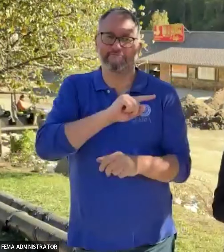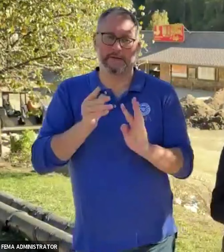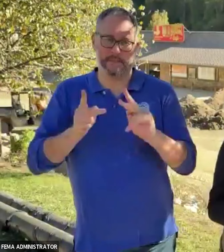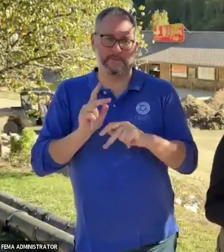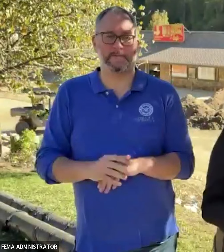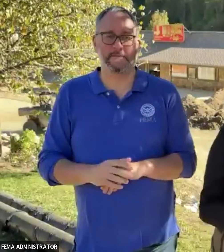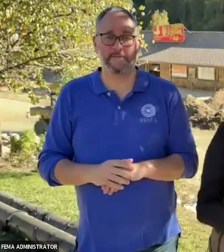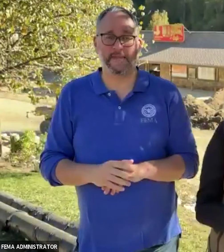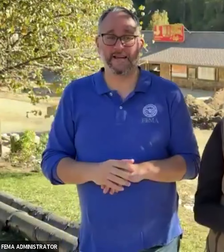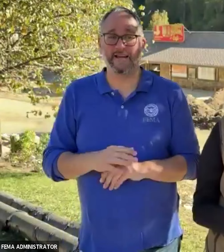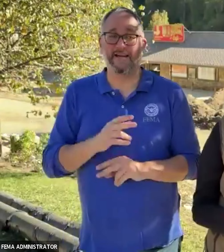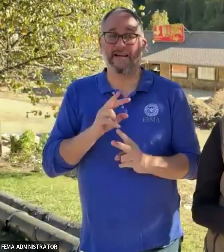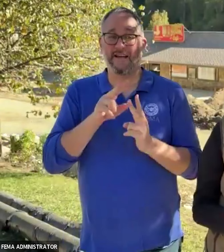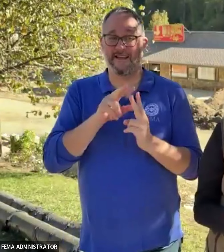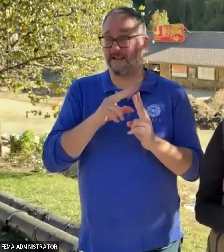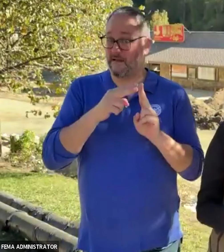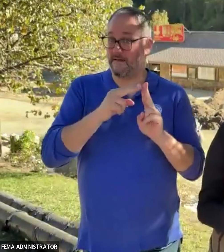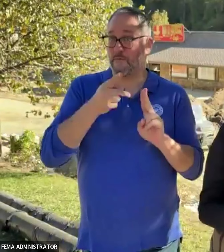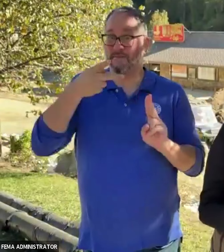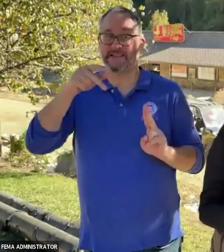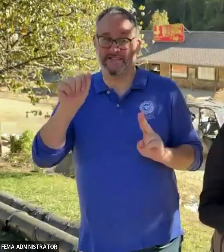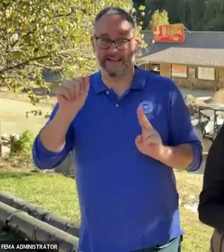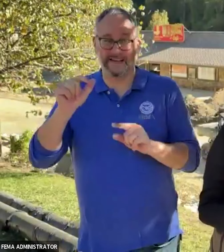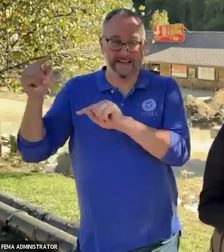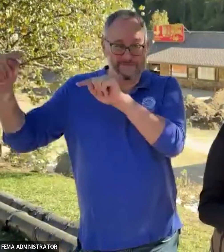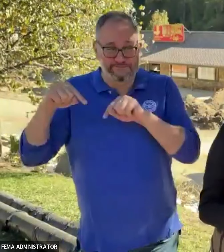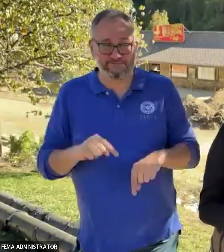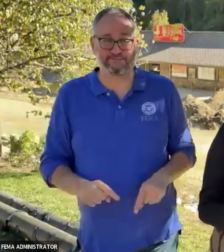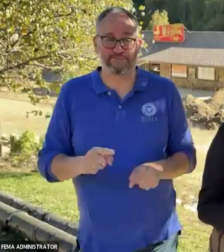who came all the way down to Yancey County, North Carolina, just to volunteer.